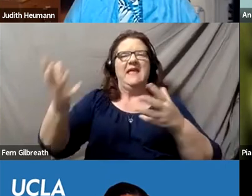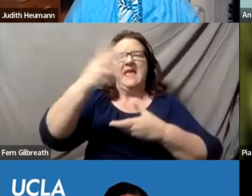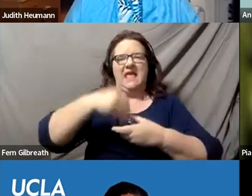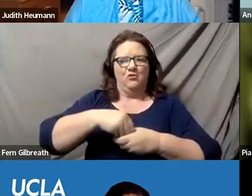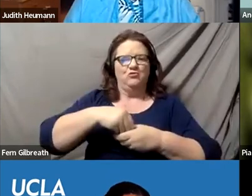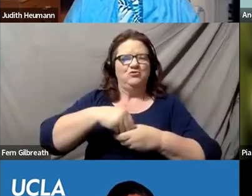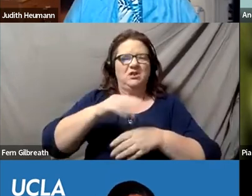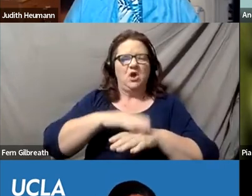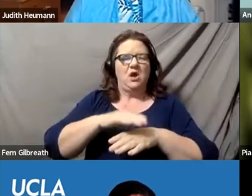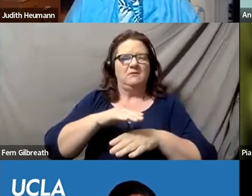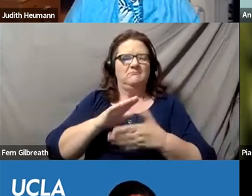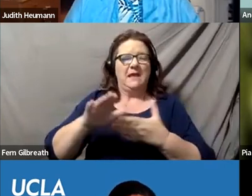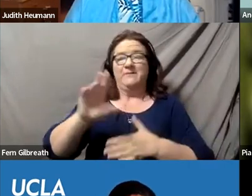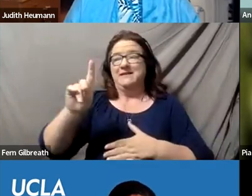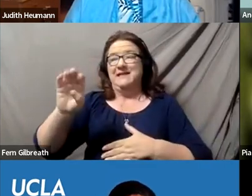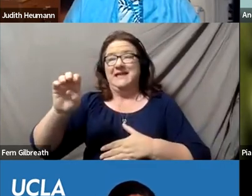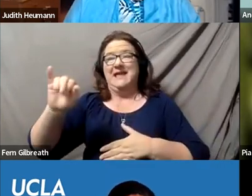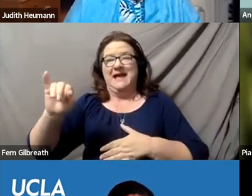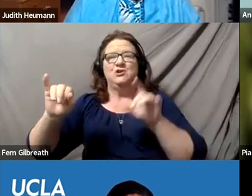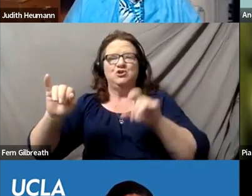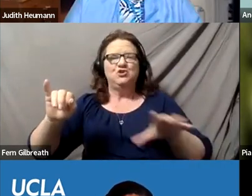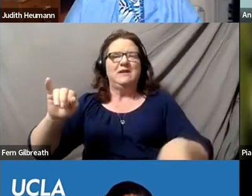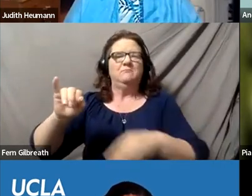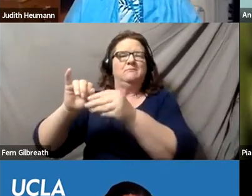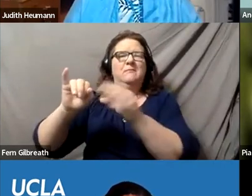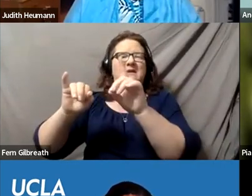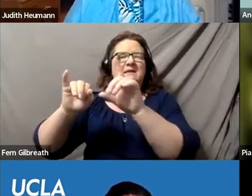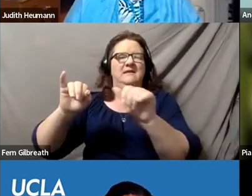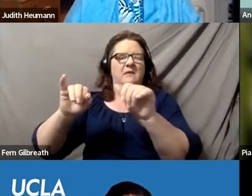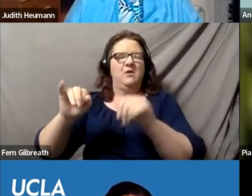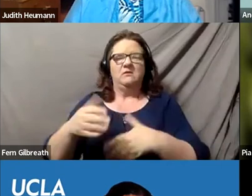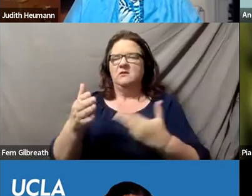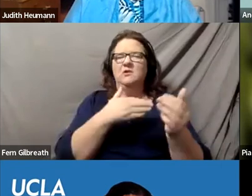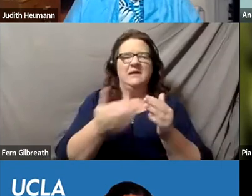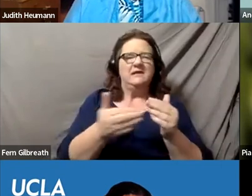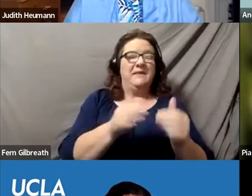So if you are looking at the diversity of the Board of Trustees or the law faculty, or the student body,